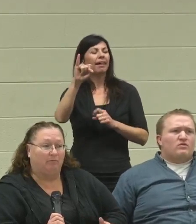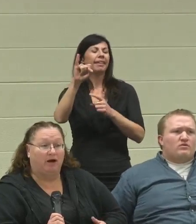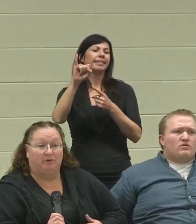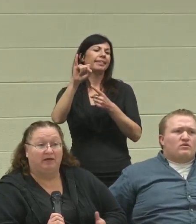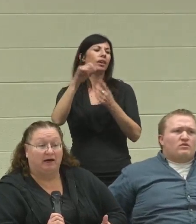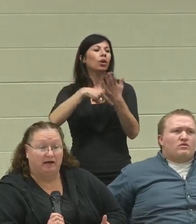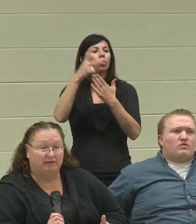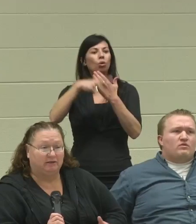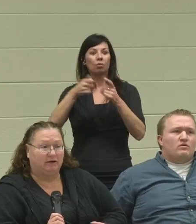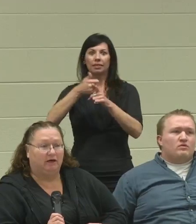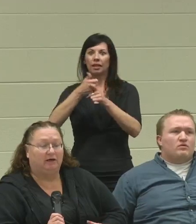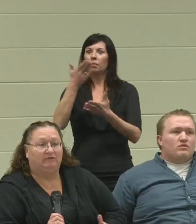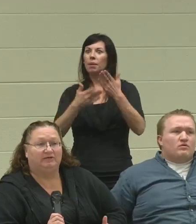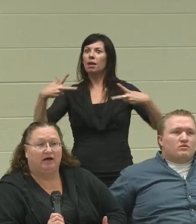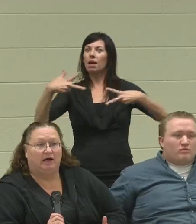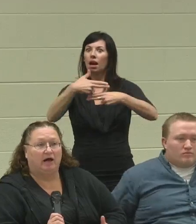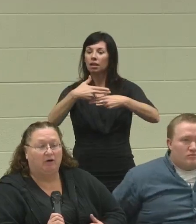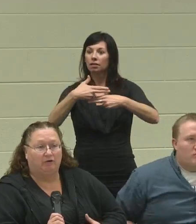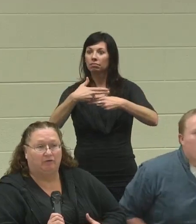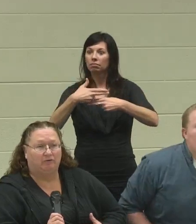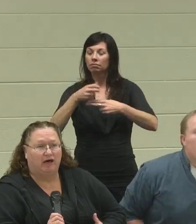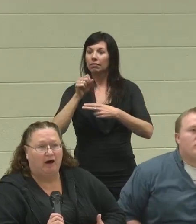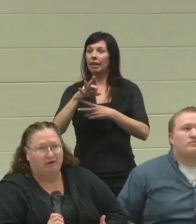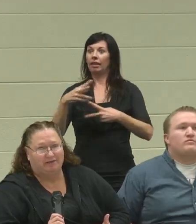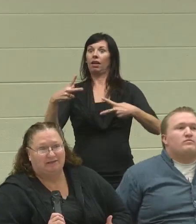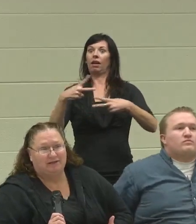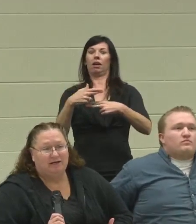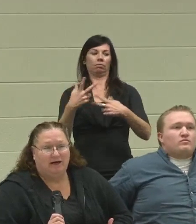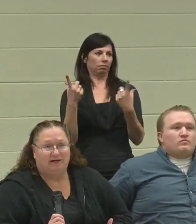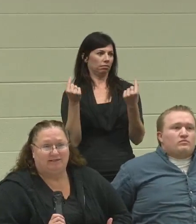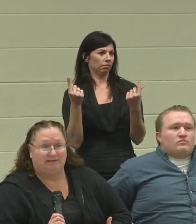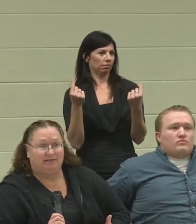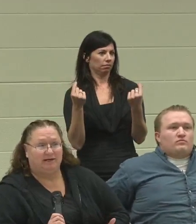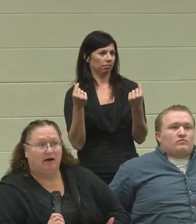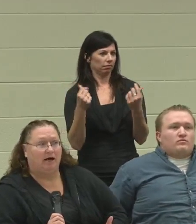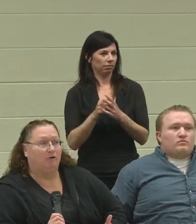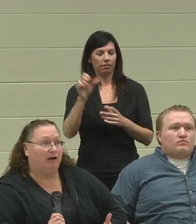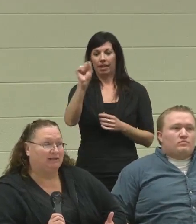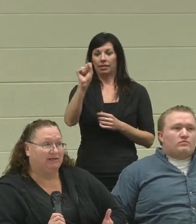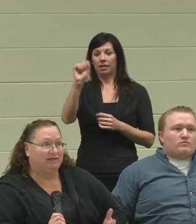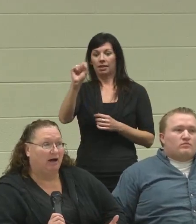might be cut, and if it's cut, how was SSDI or SSI